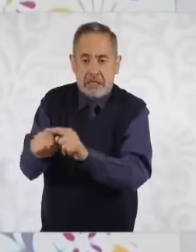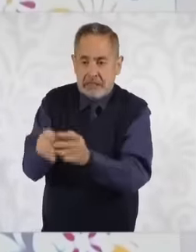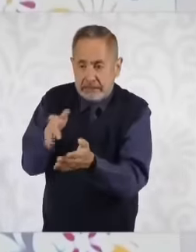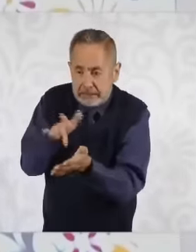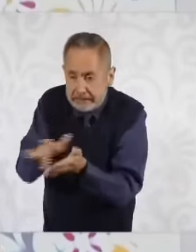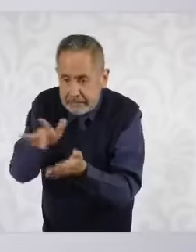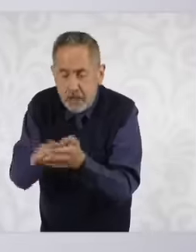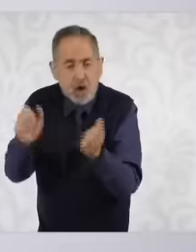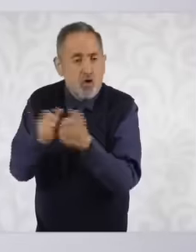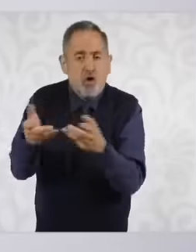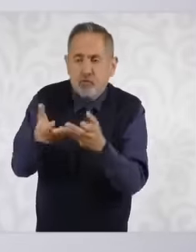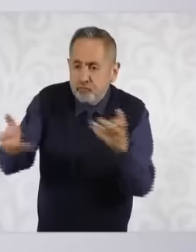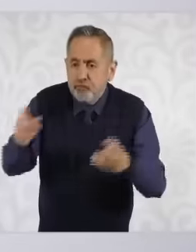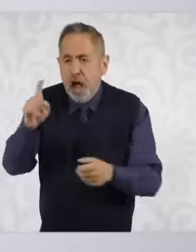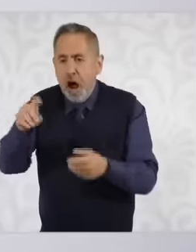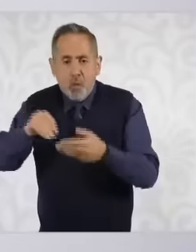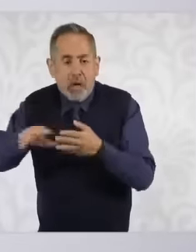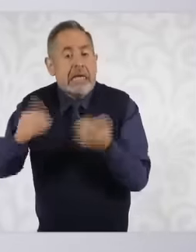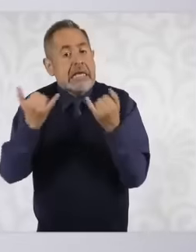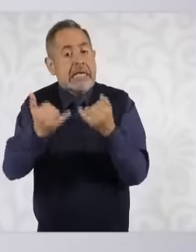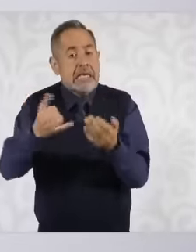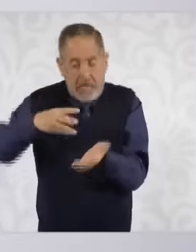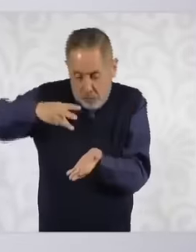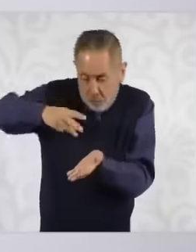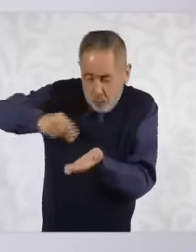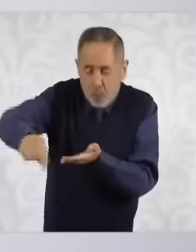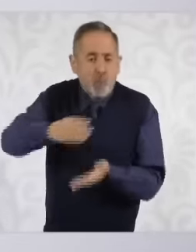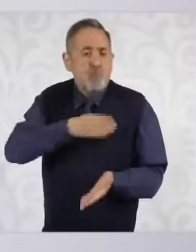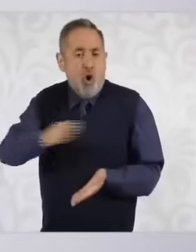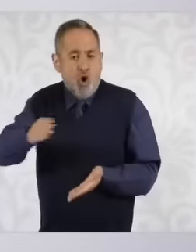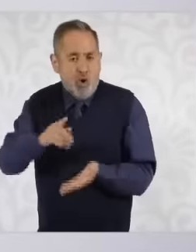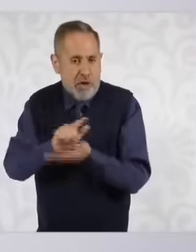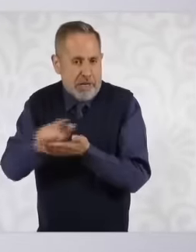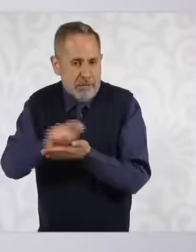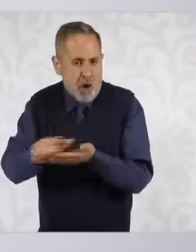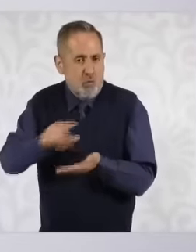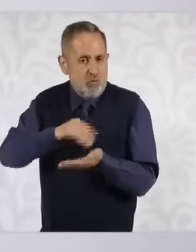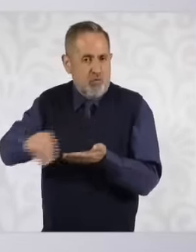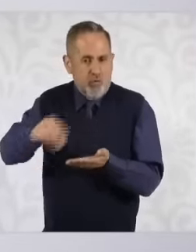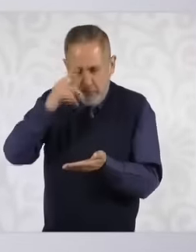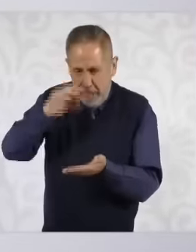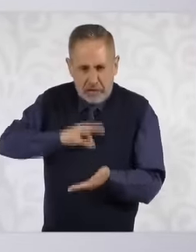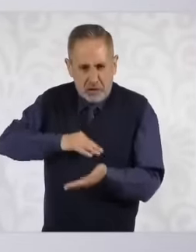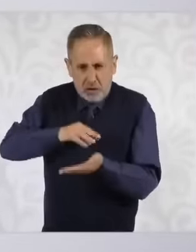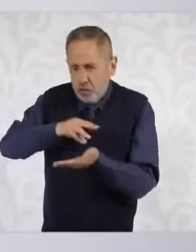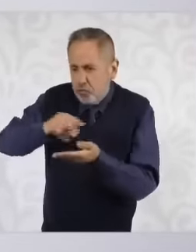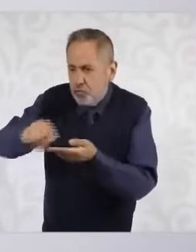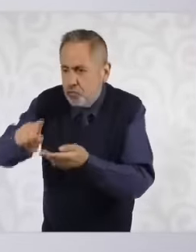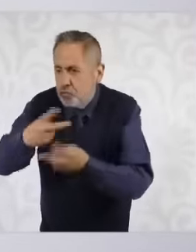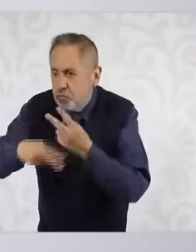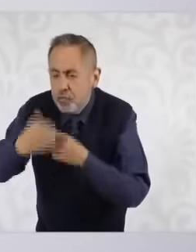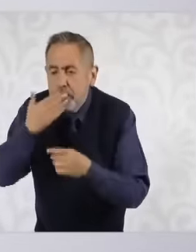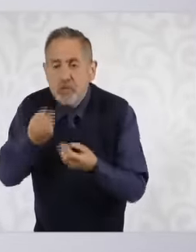in addition to the fertilizers that are being given through fertilizers for well-being